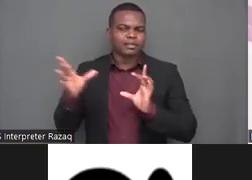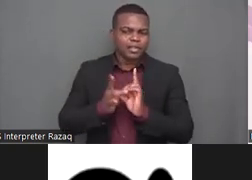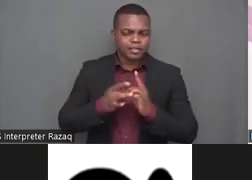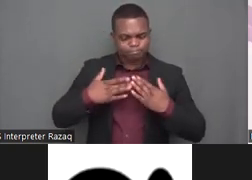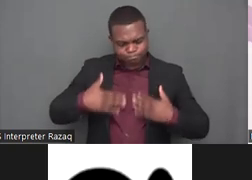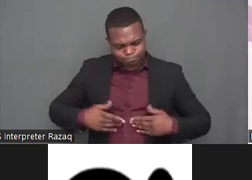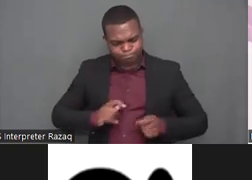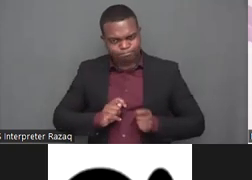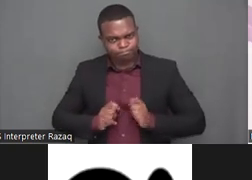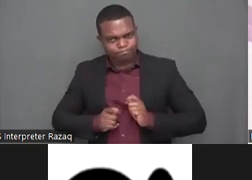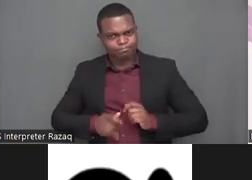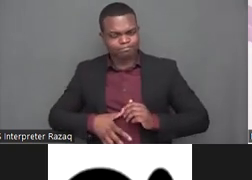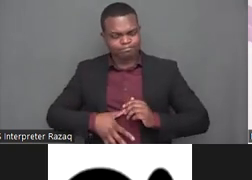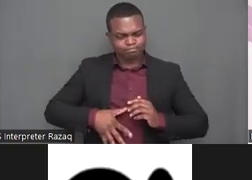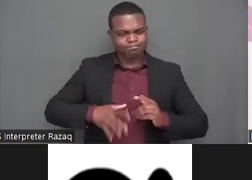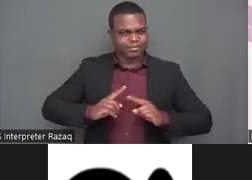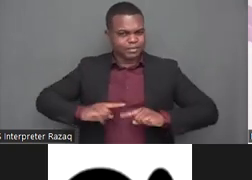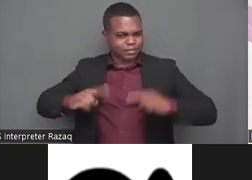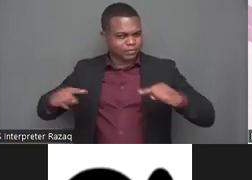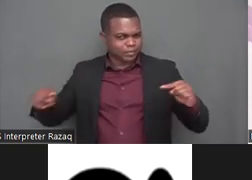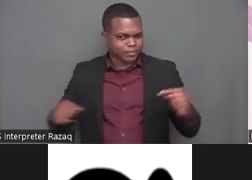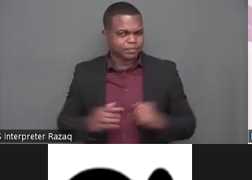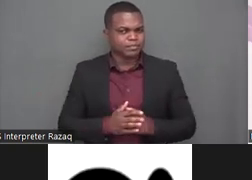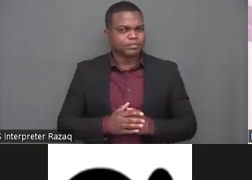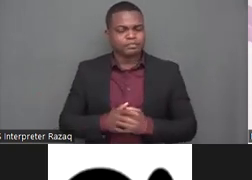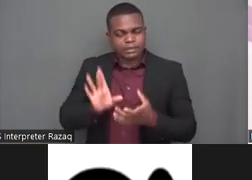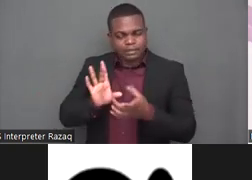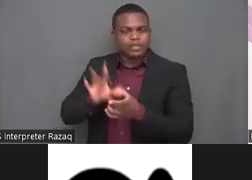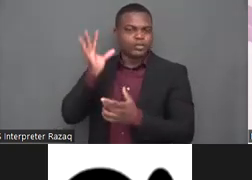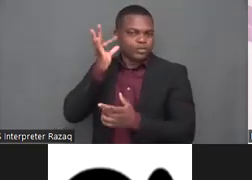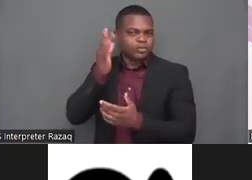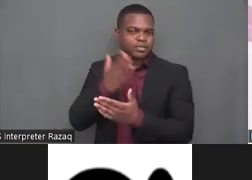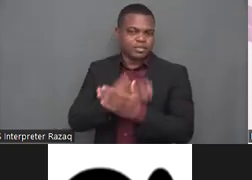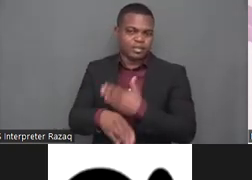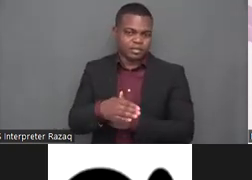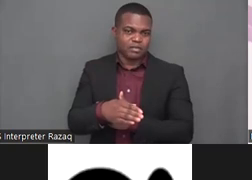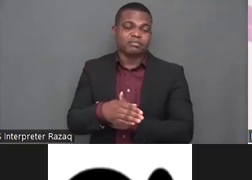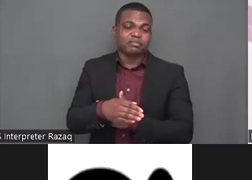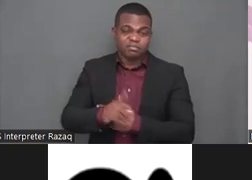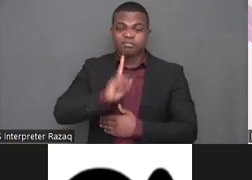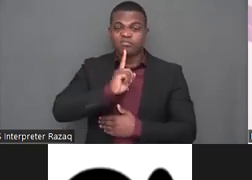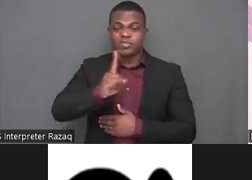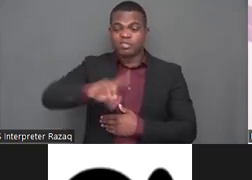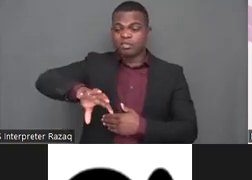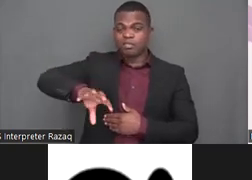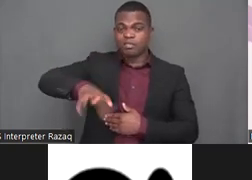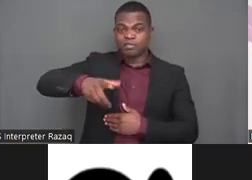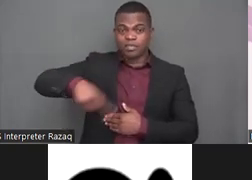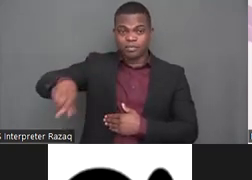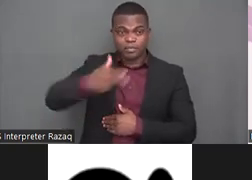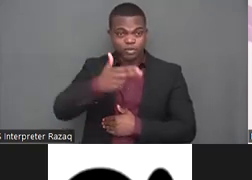considered as a taboo in indonesia um yeah i mean this is uh one of the challenges that we have we